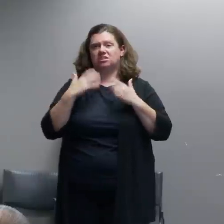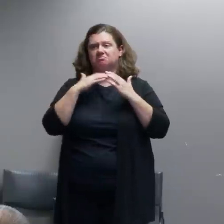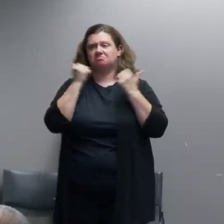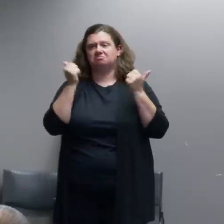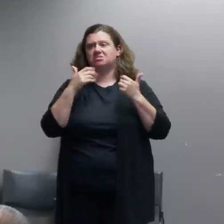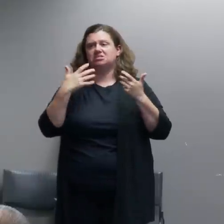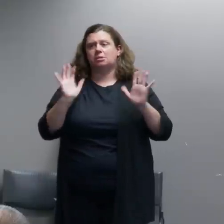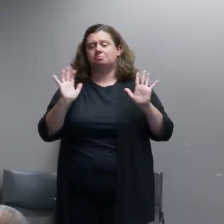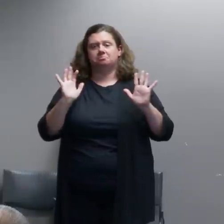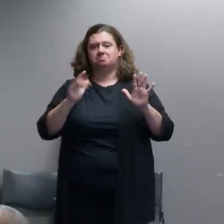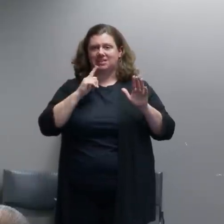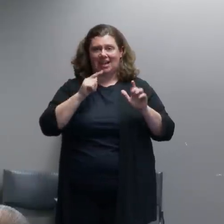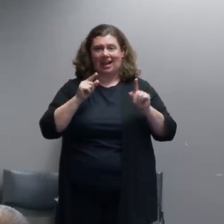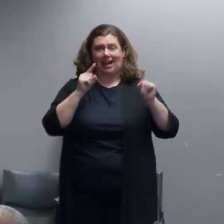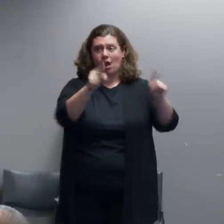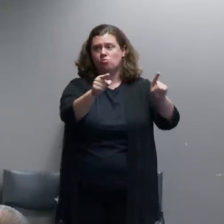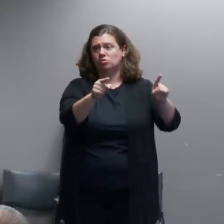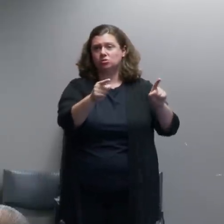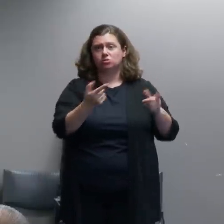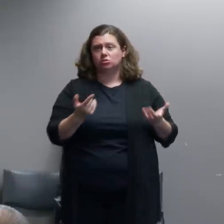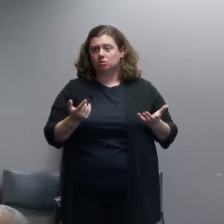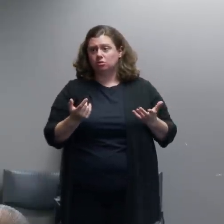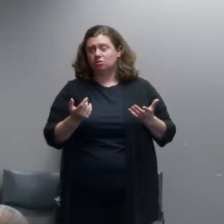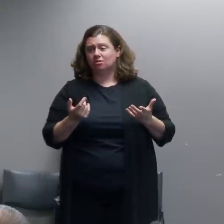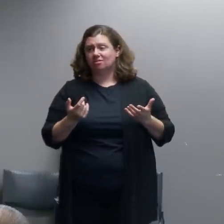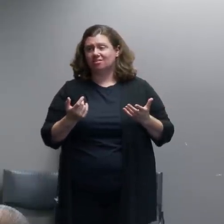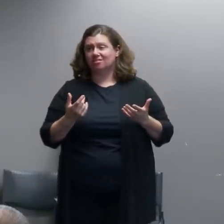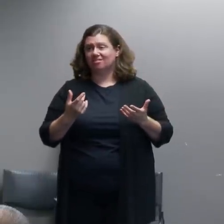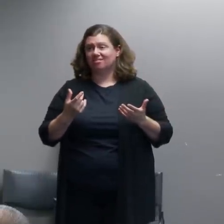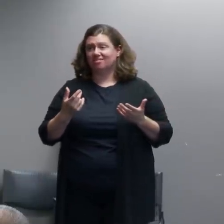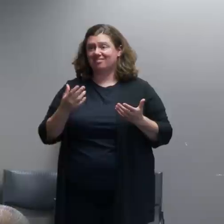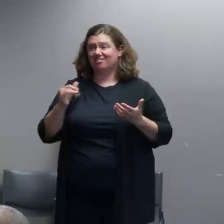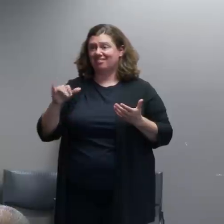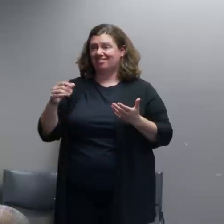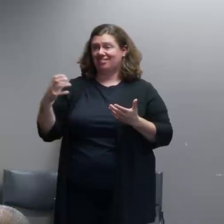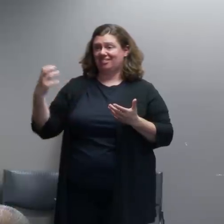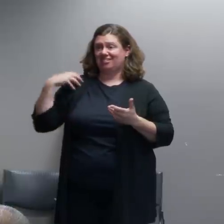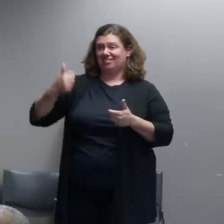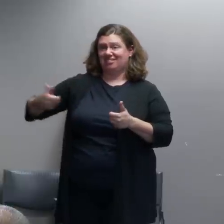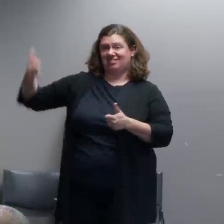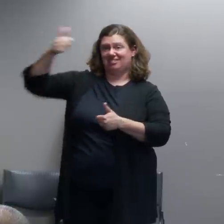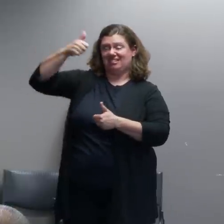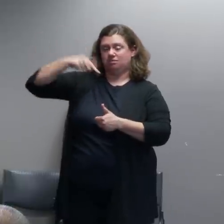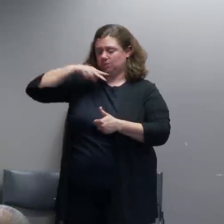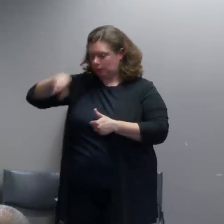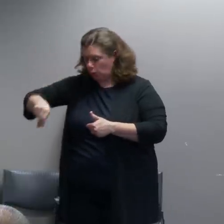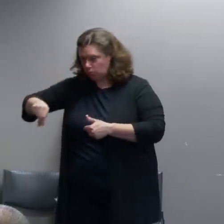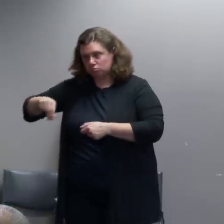and the incident commander wouldn't let them deploy CS gas because they were still seeing people trying to leave